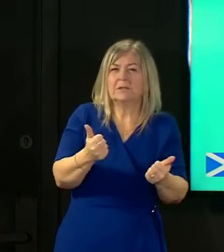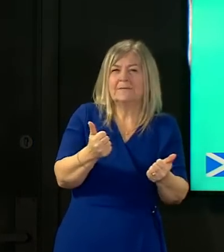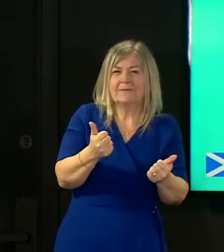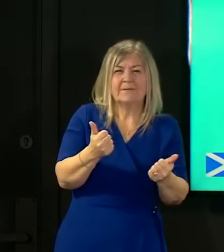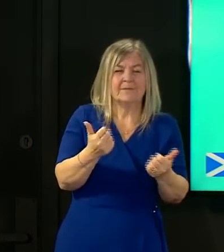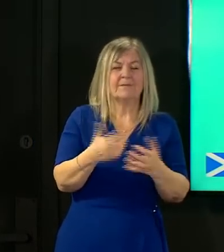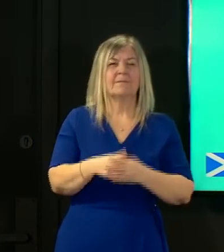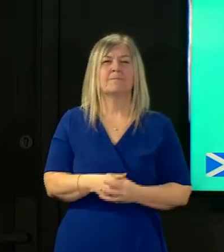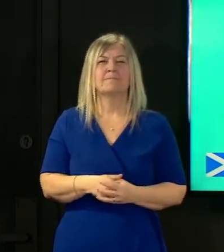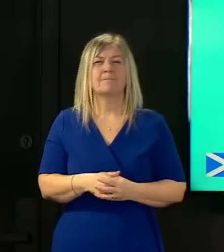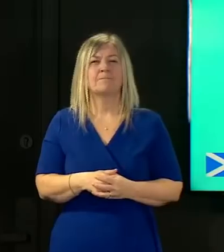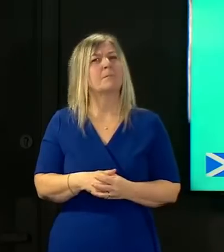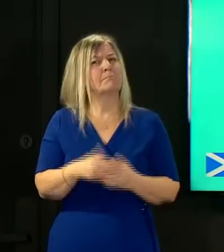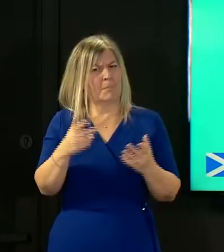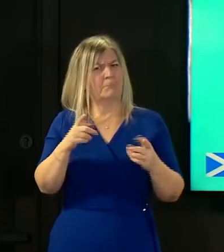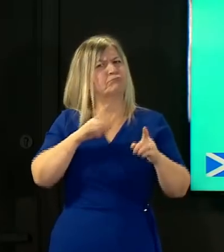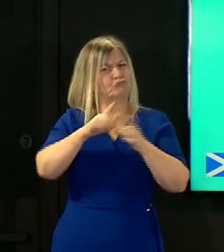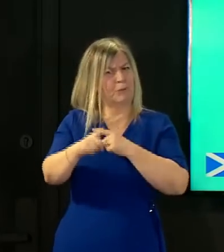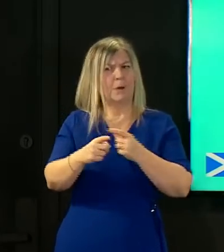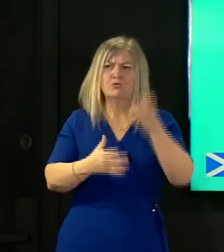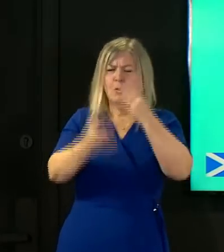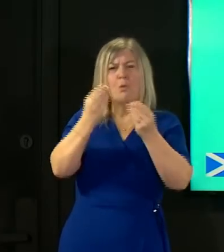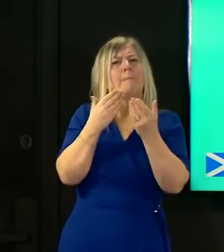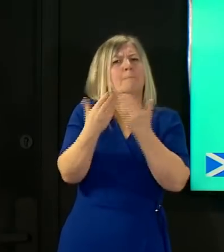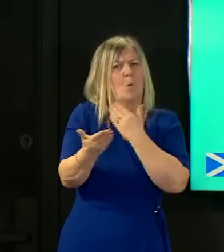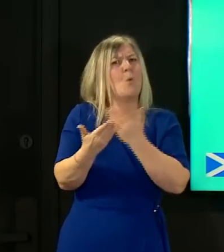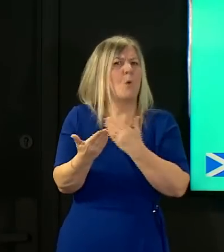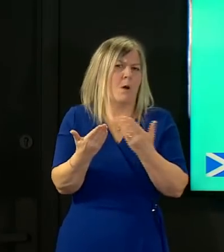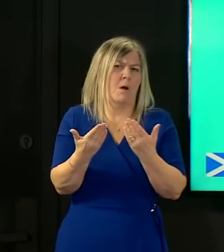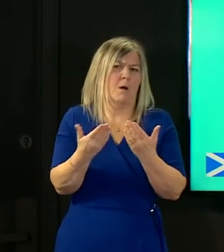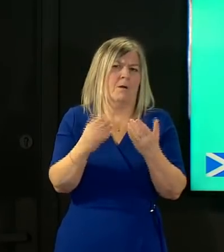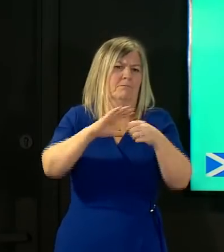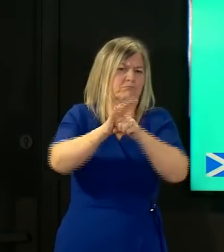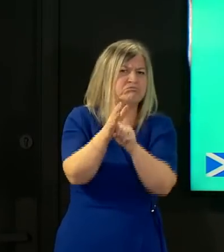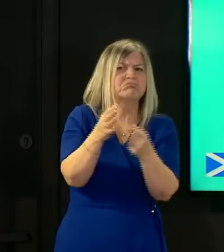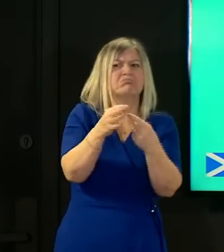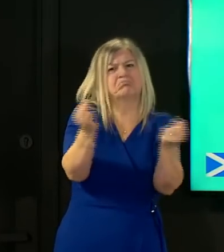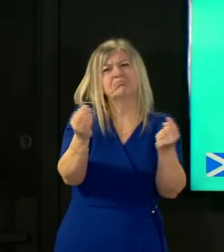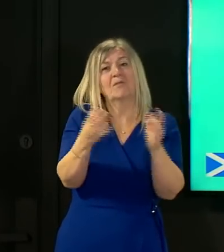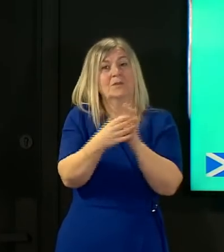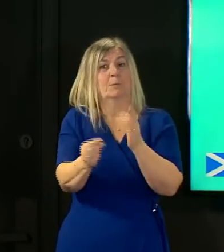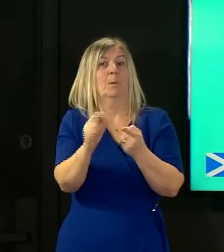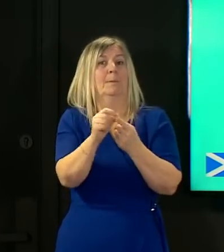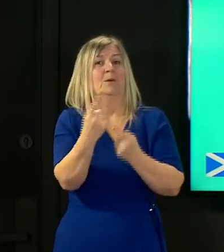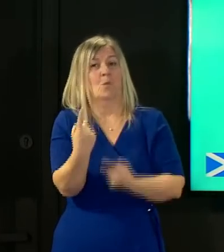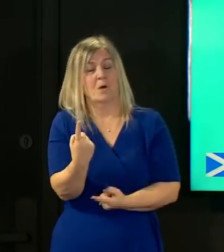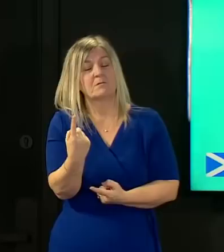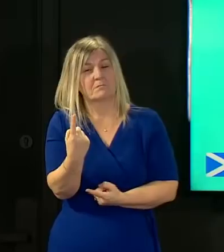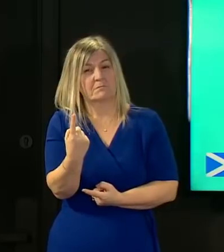learn about variants like p1 even if the effect of vaccines become reduced these can now be rapidly